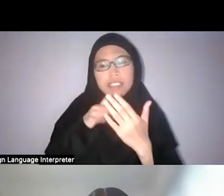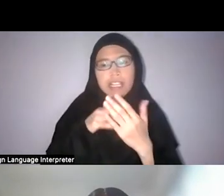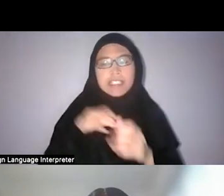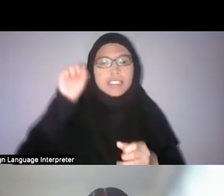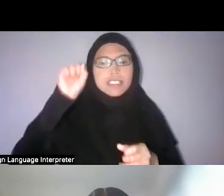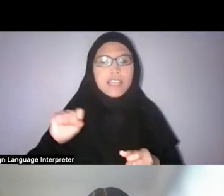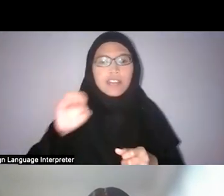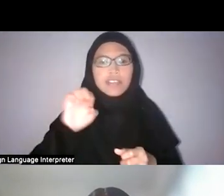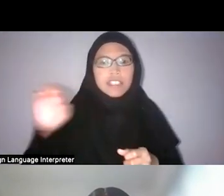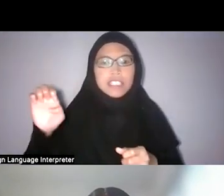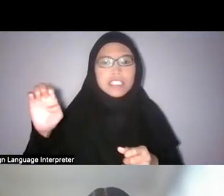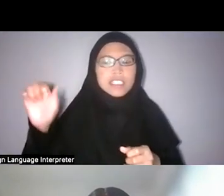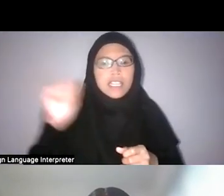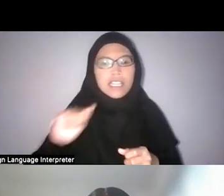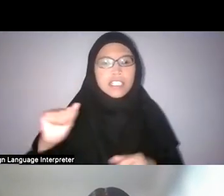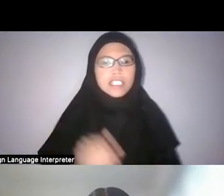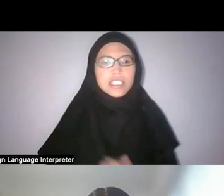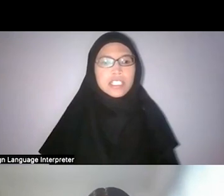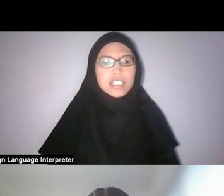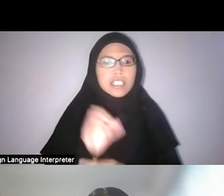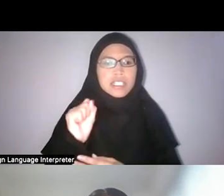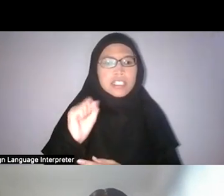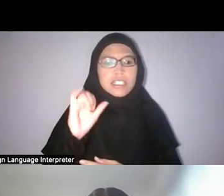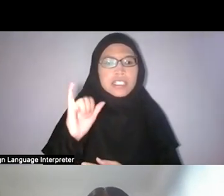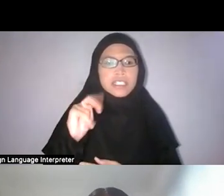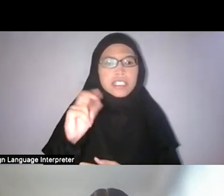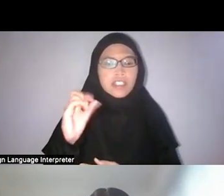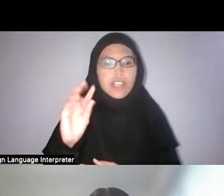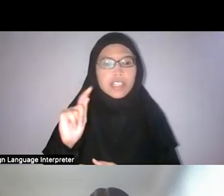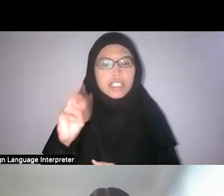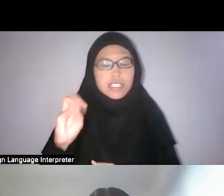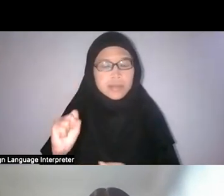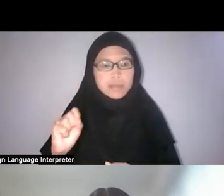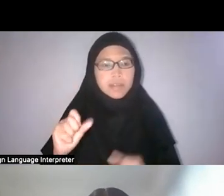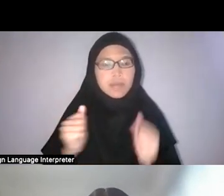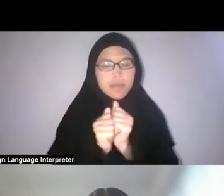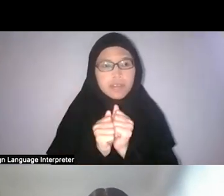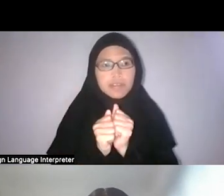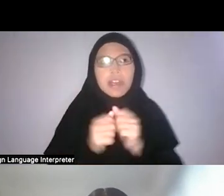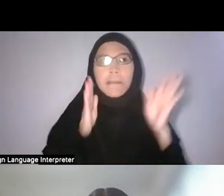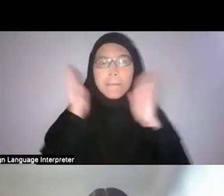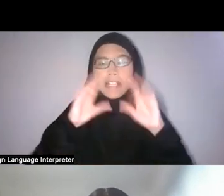which is syncretism in Malay culture but also Islam, and how it manifests in this part of the world